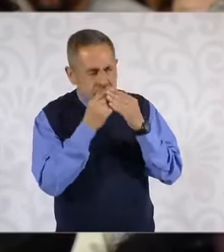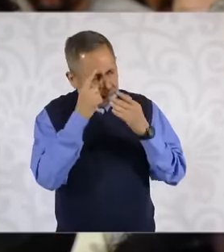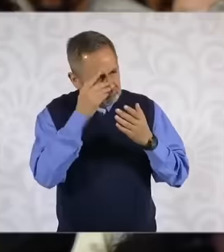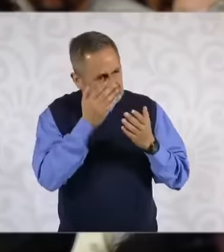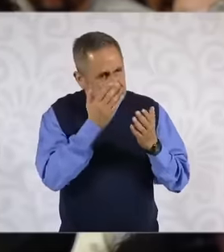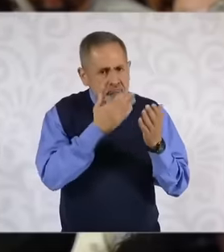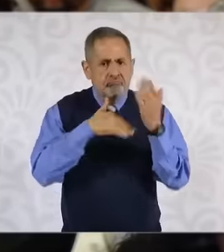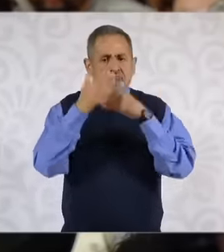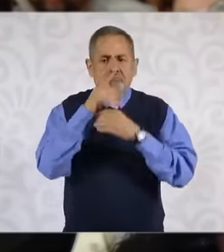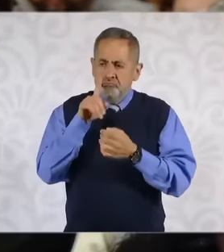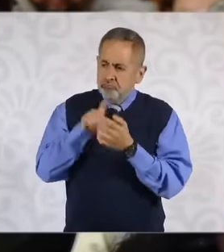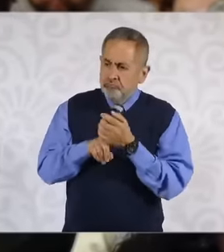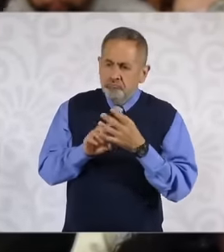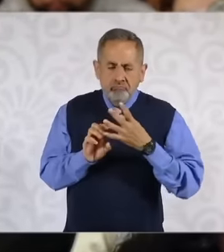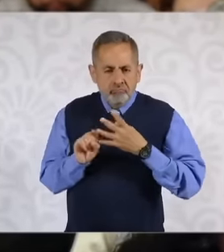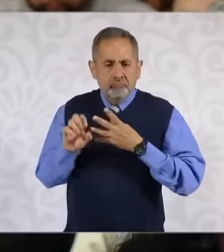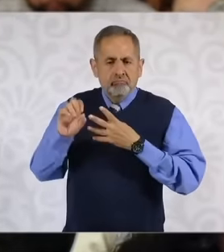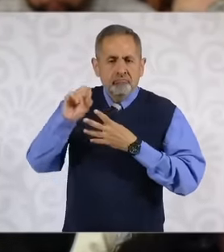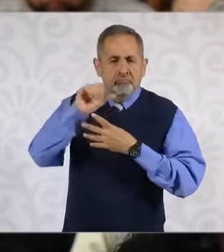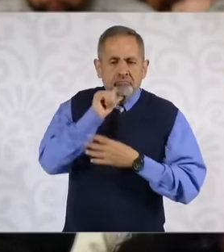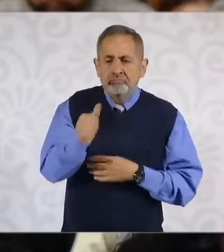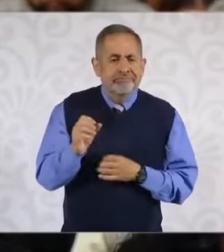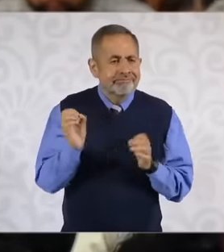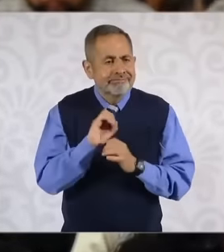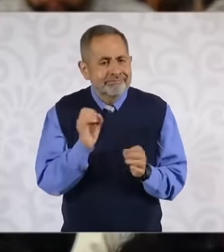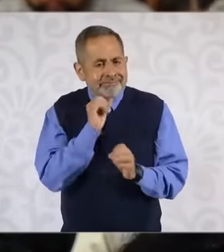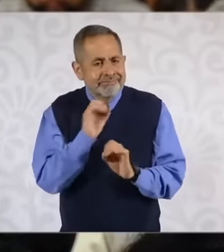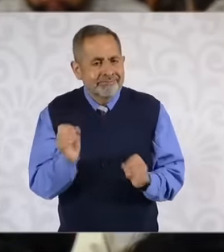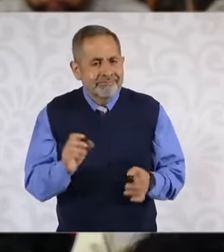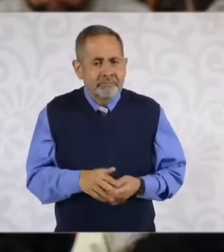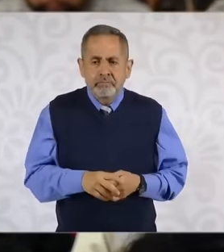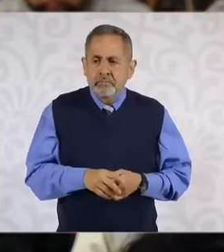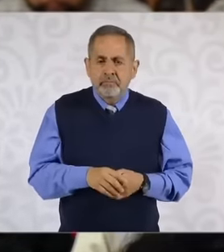within The public administration has not really occurred, that is practically the seven subsystems